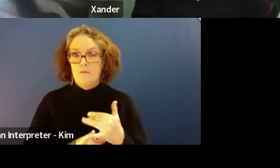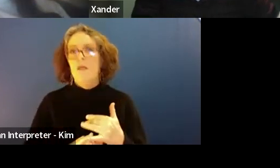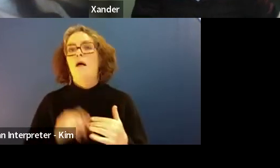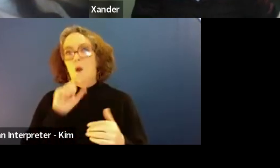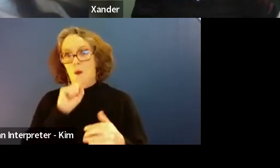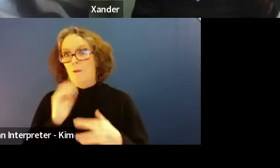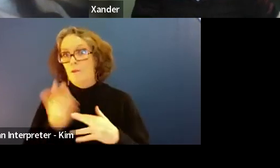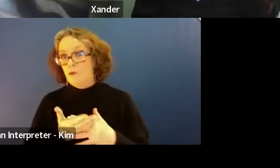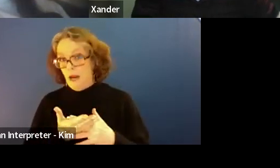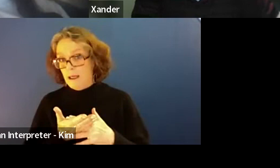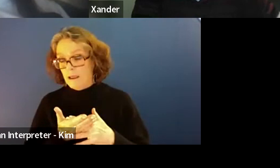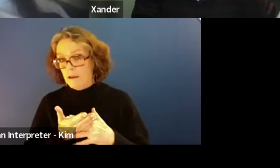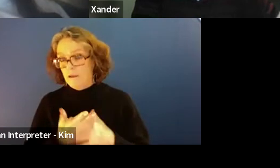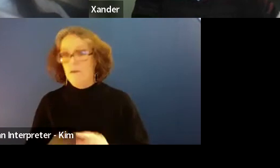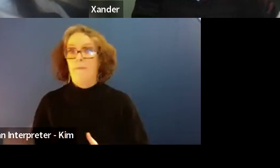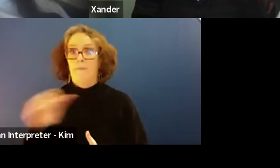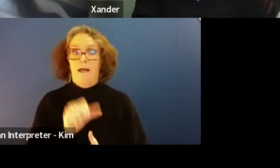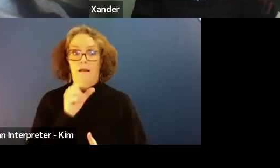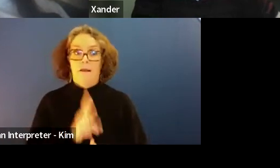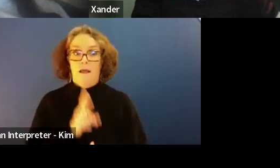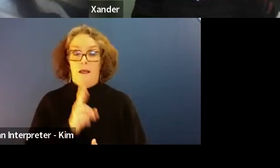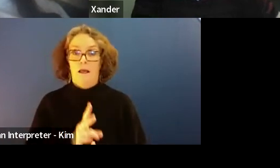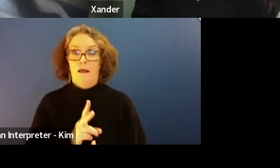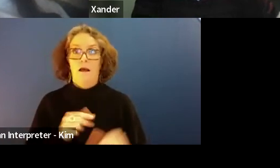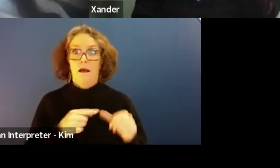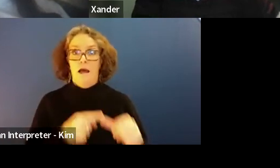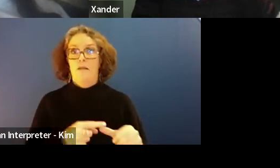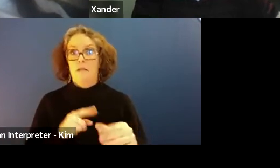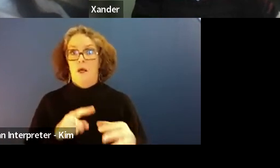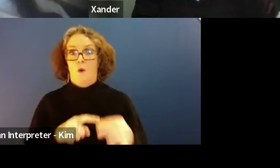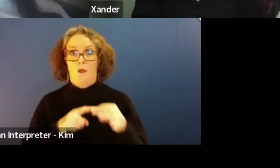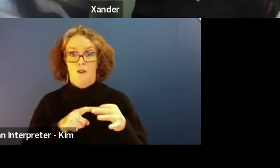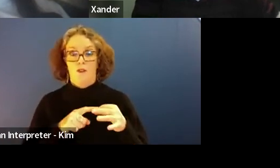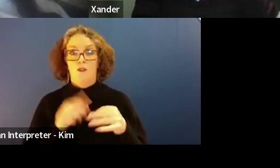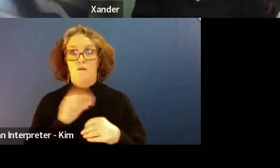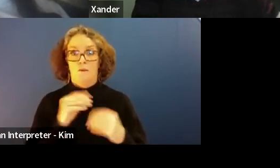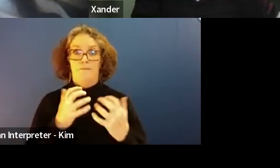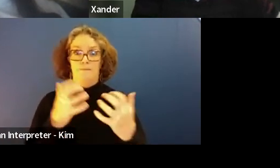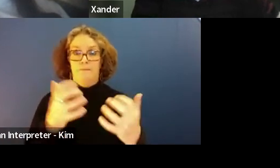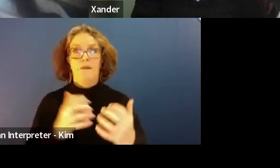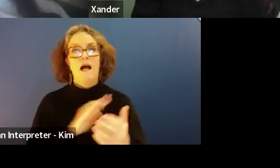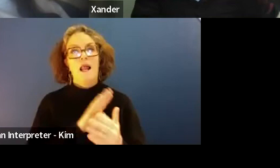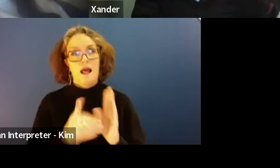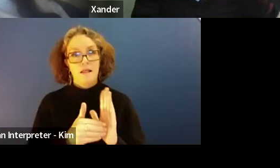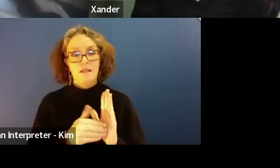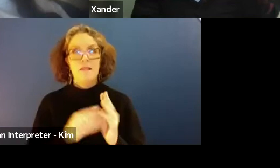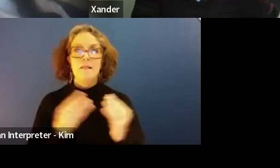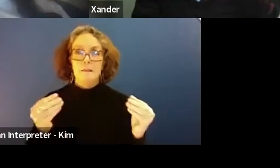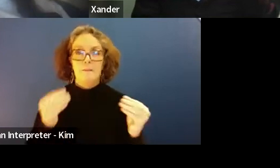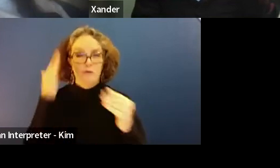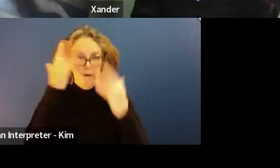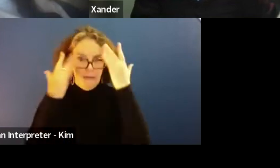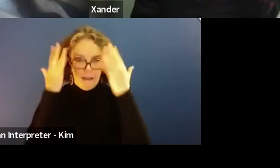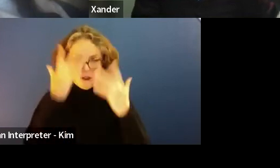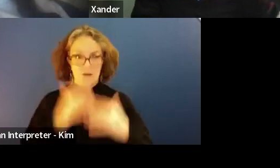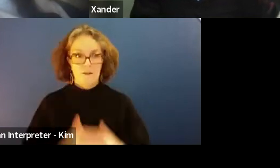Then we'll come back together and to audience questions and have some final reflections